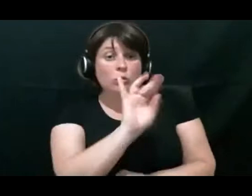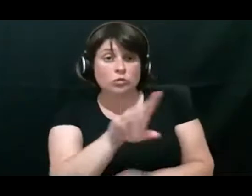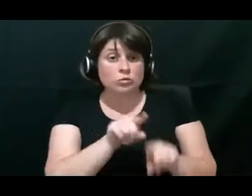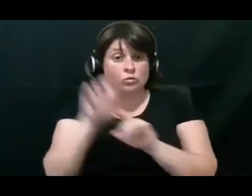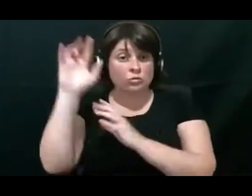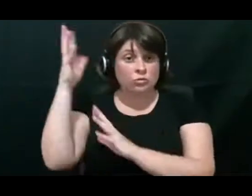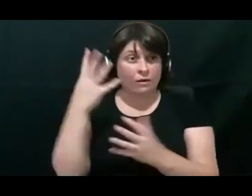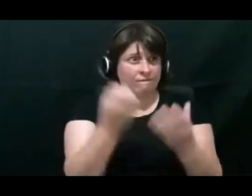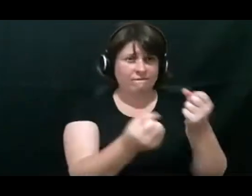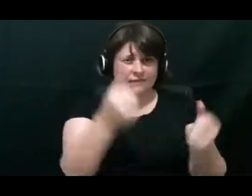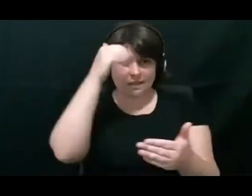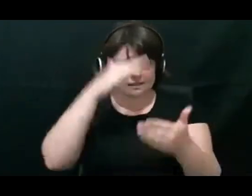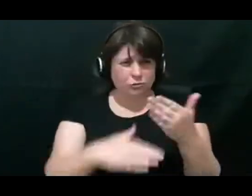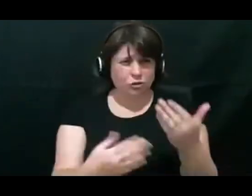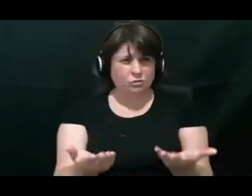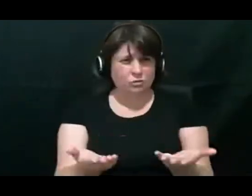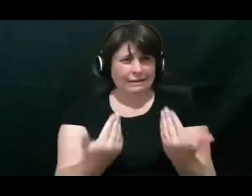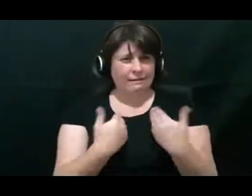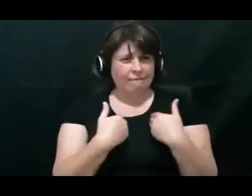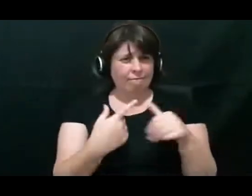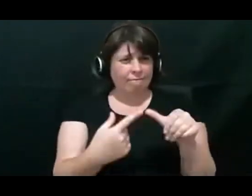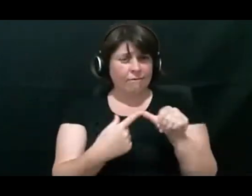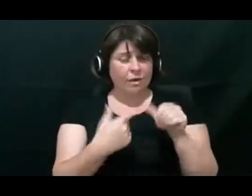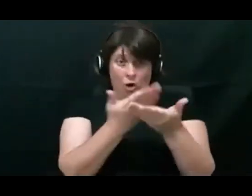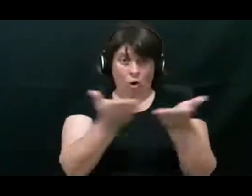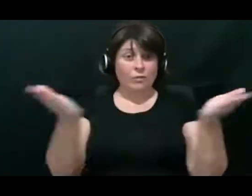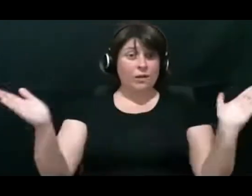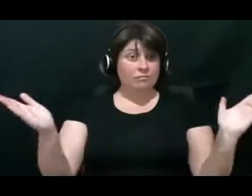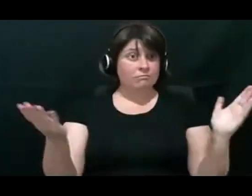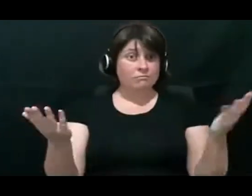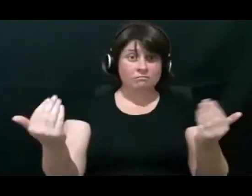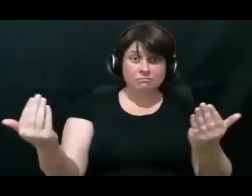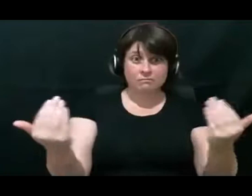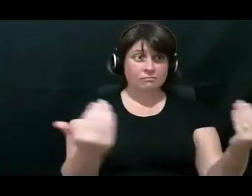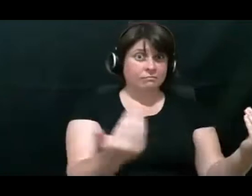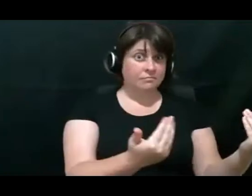I would like to open that up to our participants.